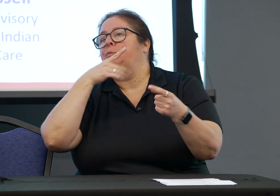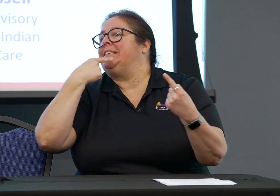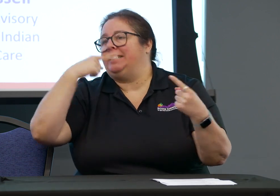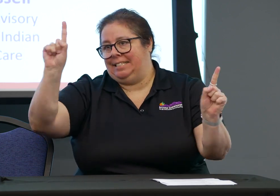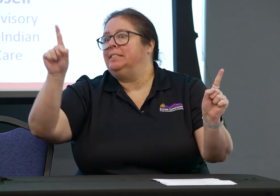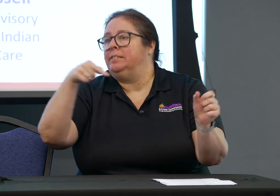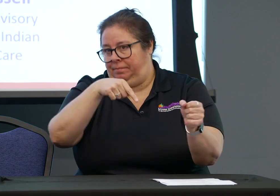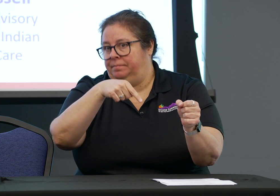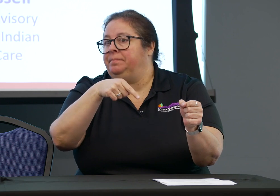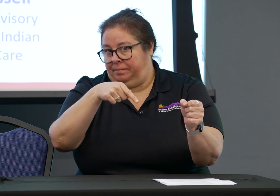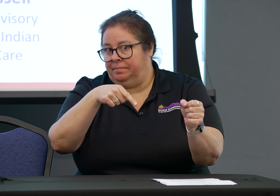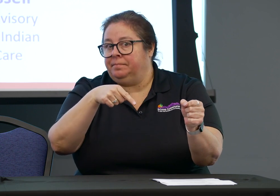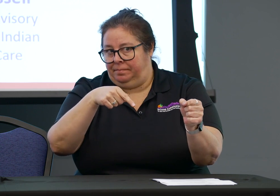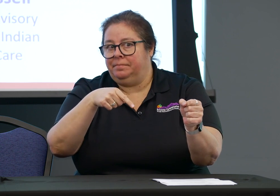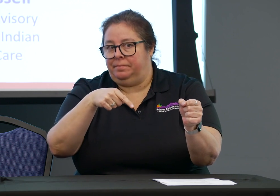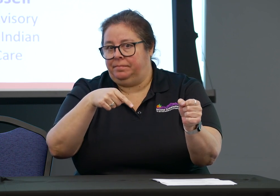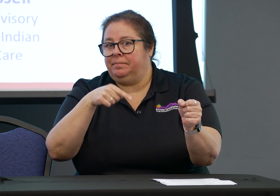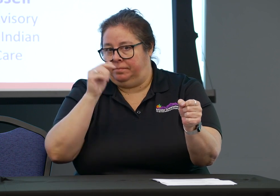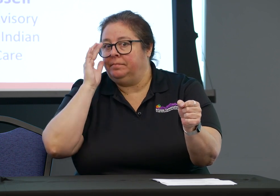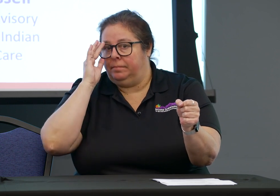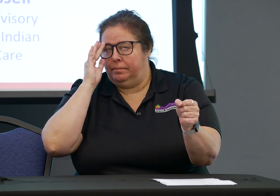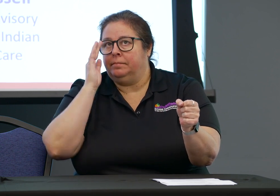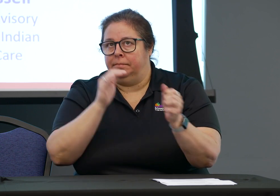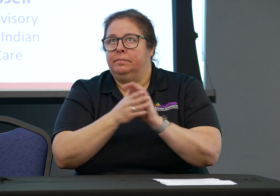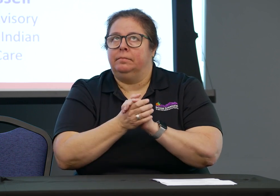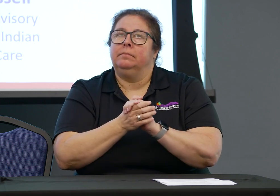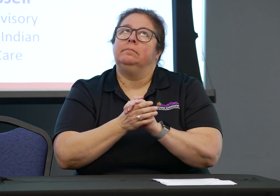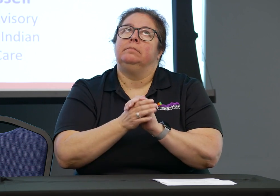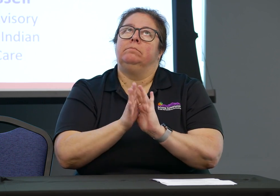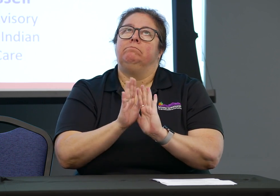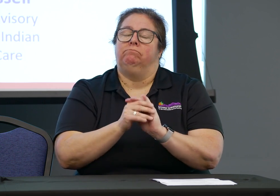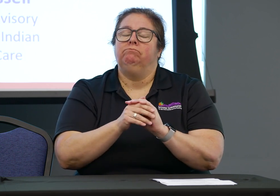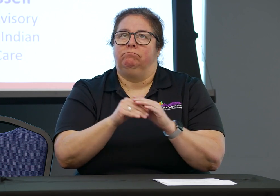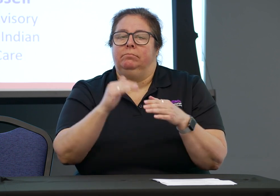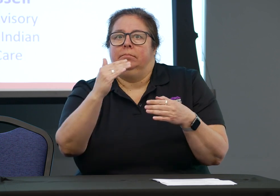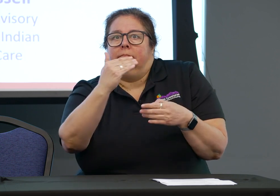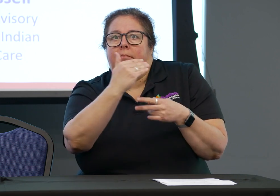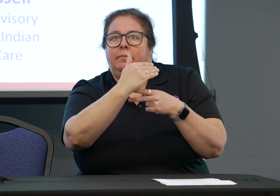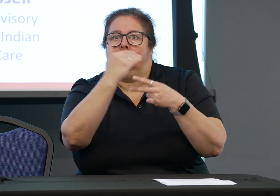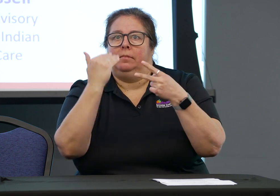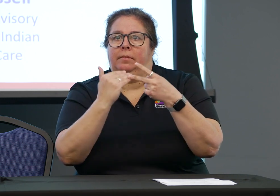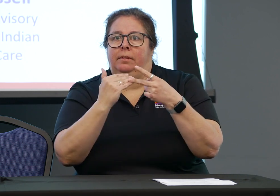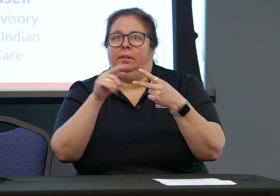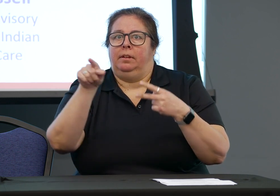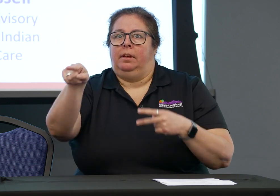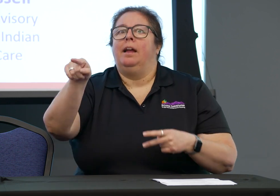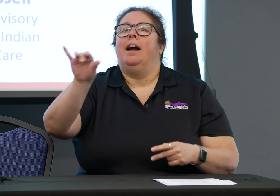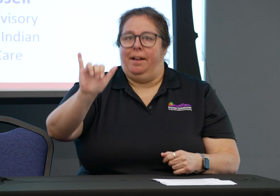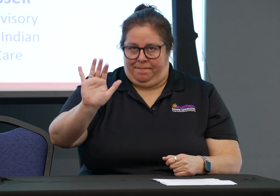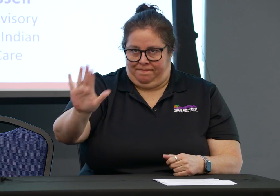that's used in their, in the patient's native country, but because of their lived experience and their,